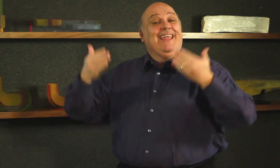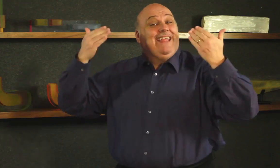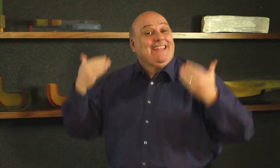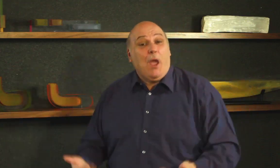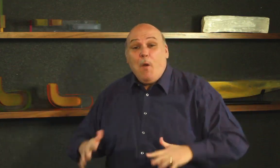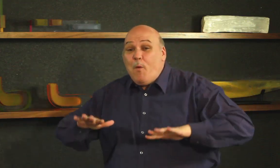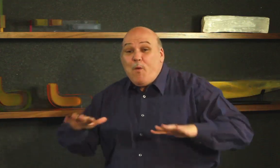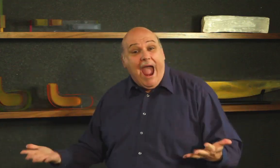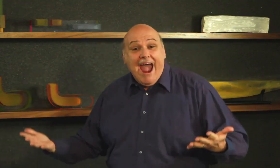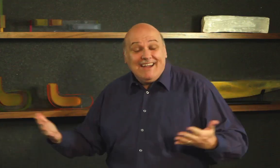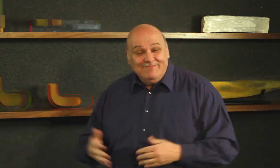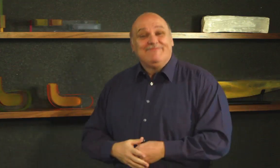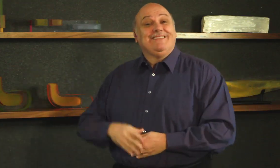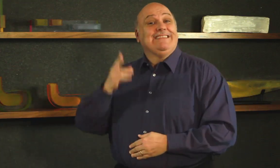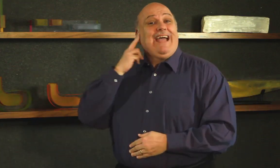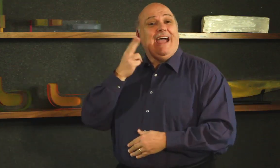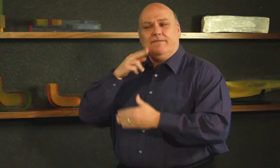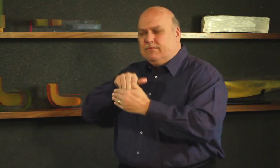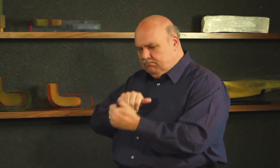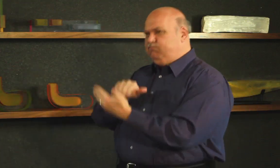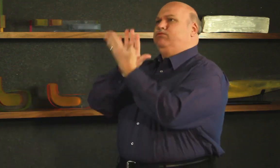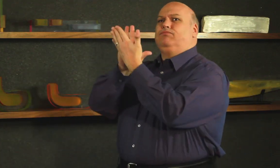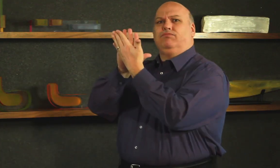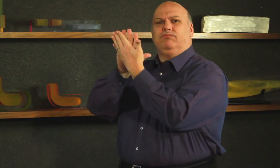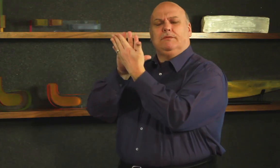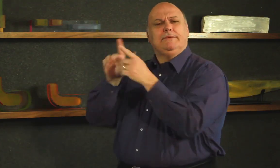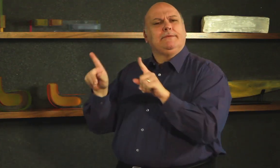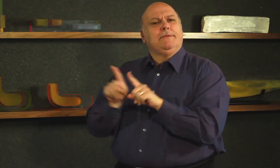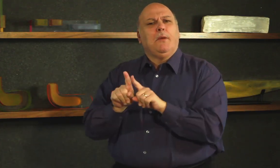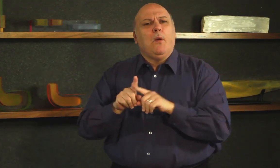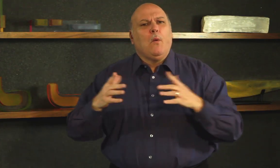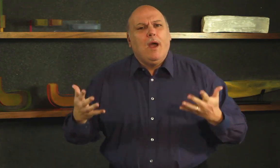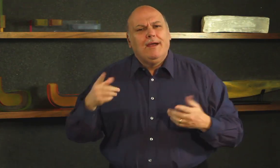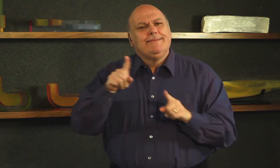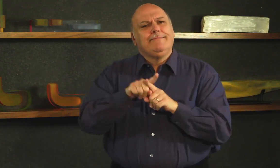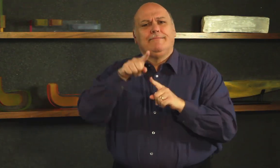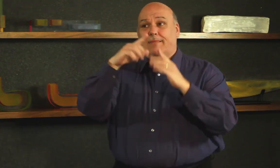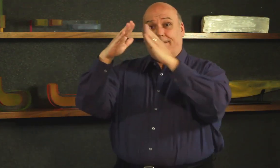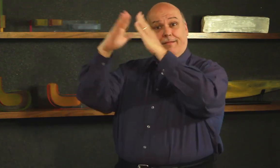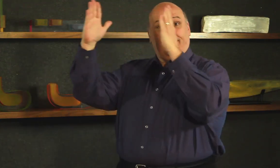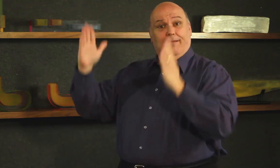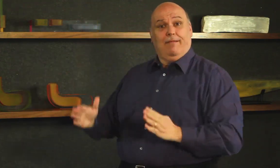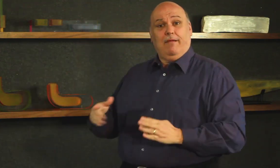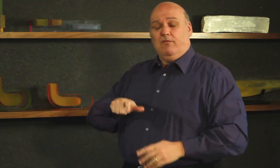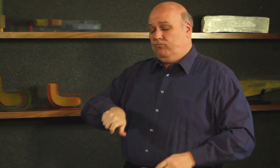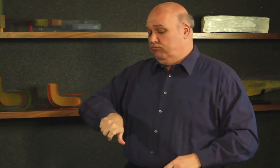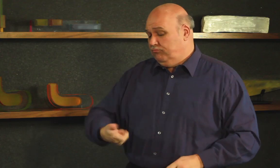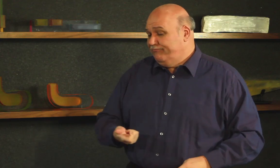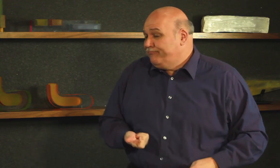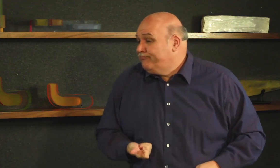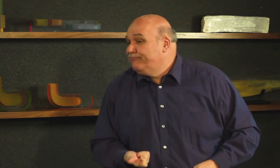It is unbelievable that a deaf person or family may live in an apartment and still feel like being in a jail. When will